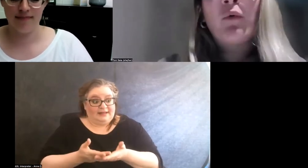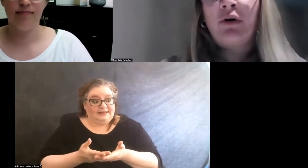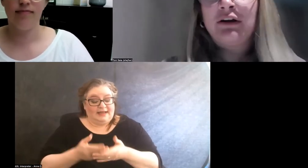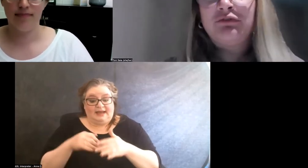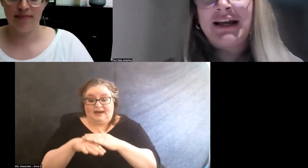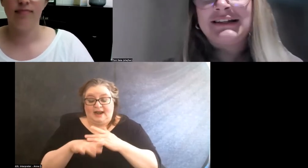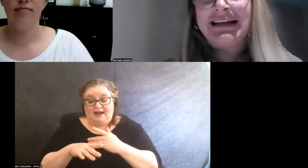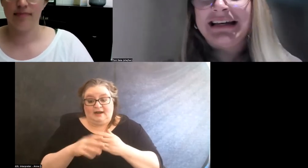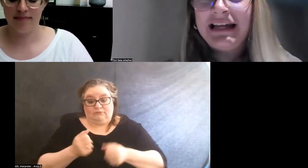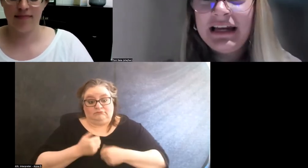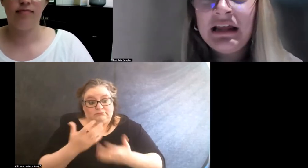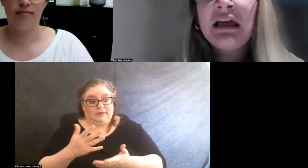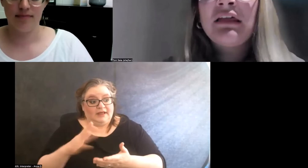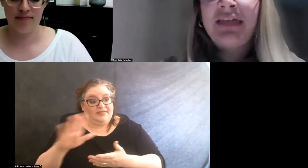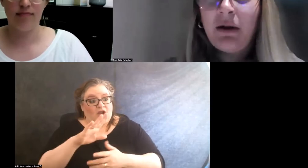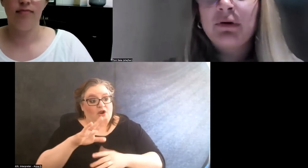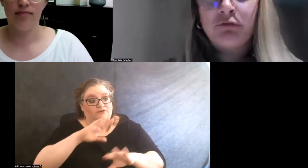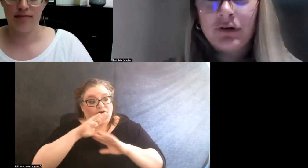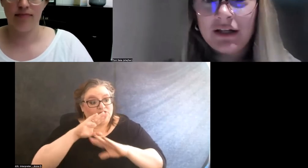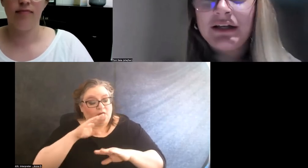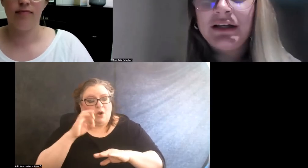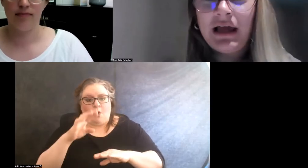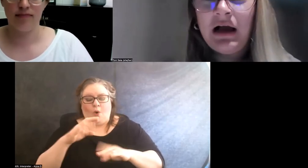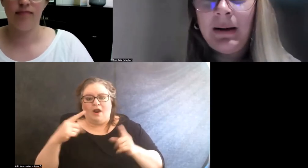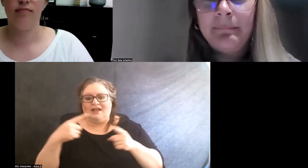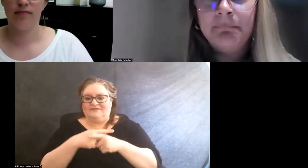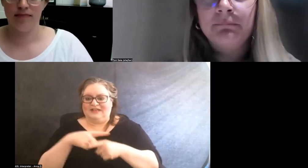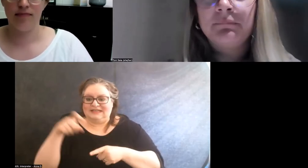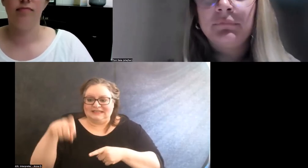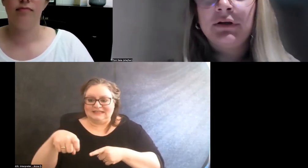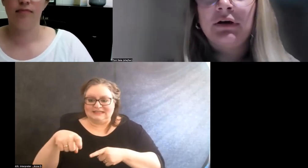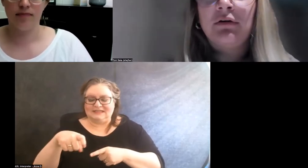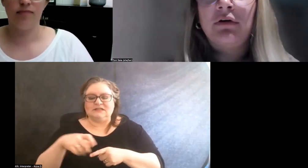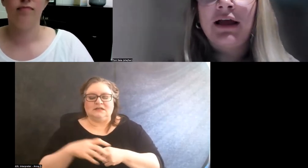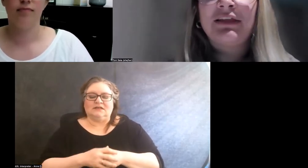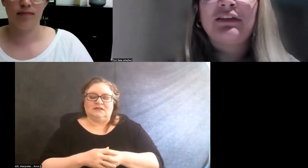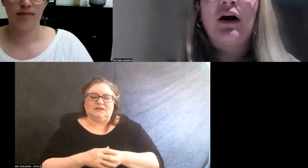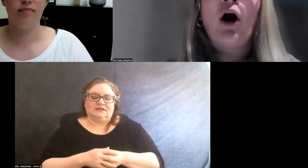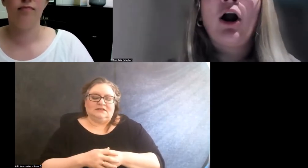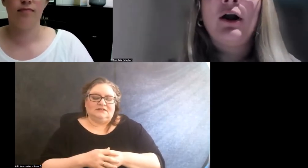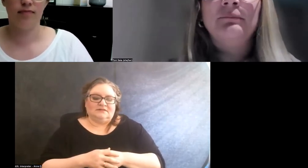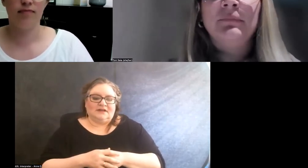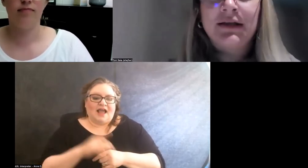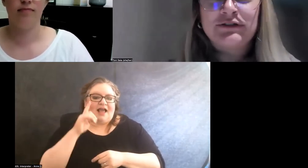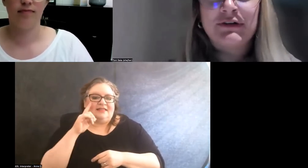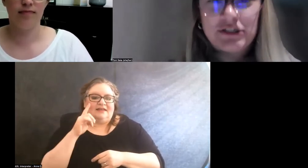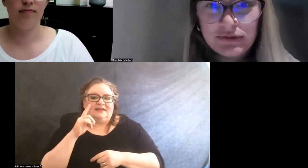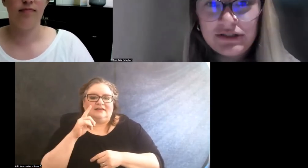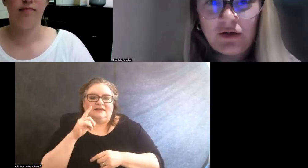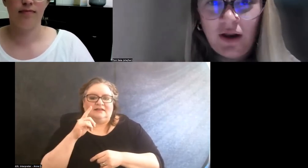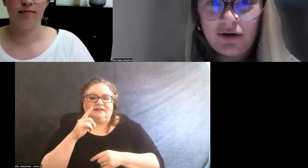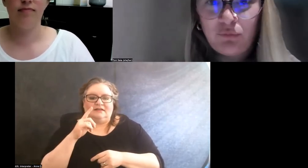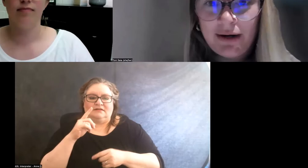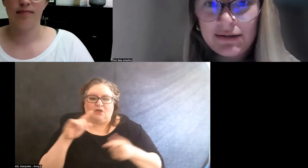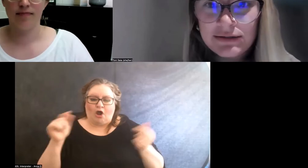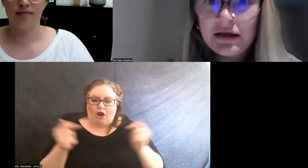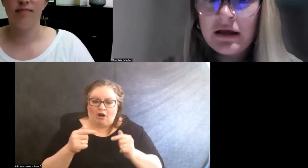or a conflicting need that would really, you know... I think the harm is reduced in a lot of ways.